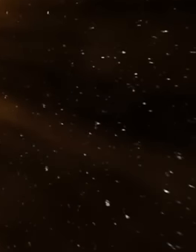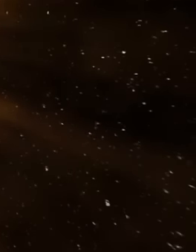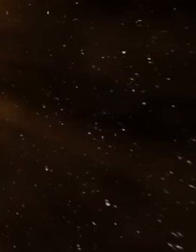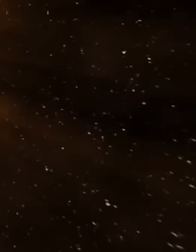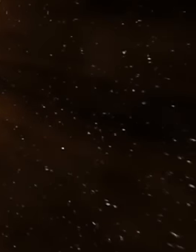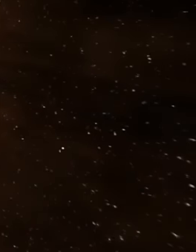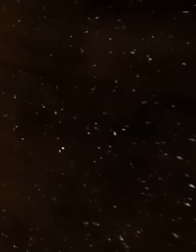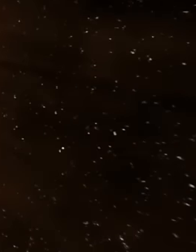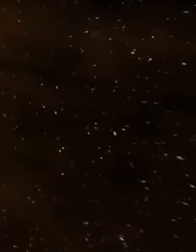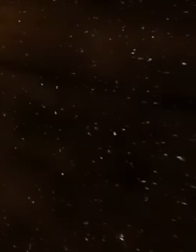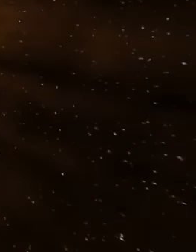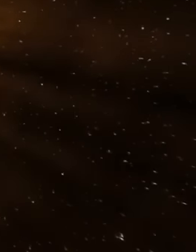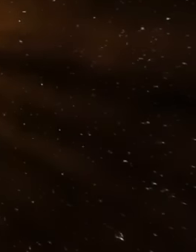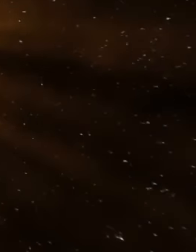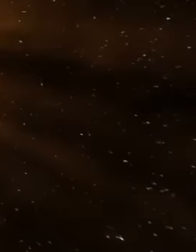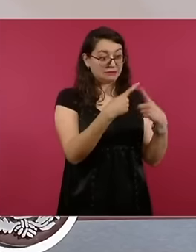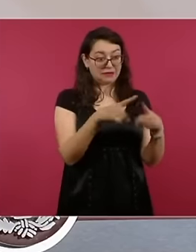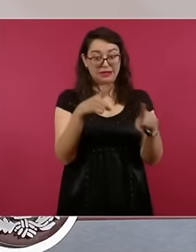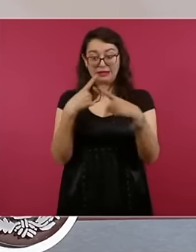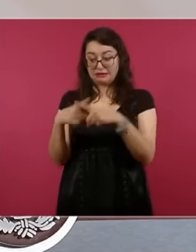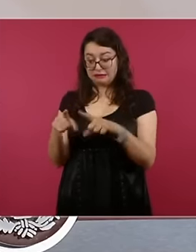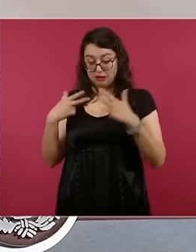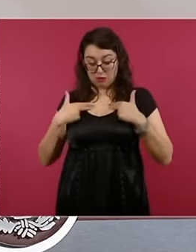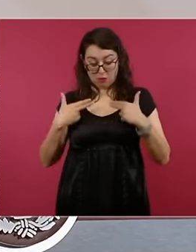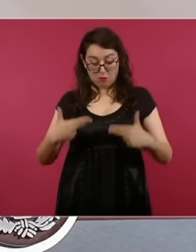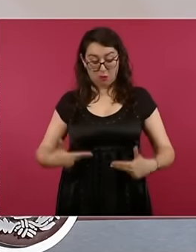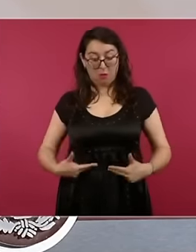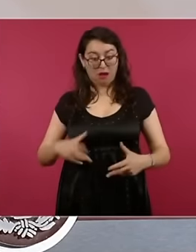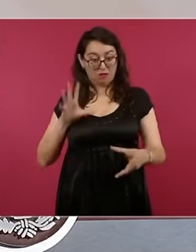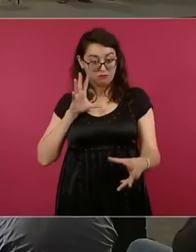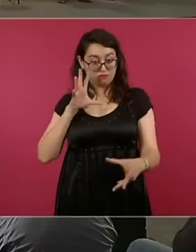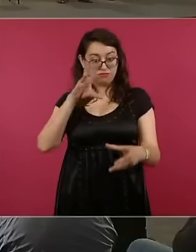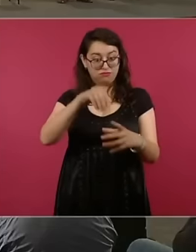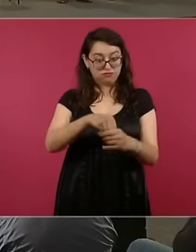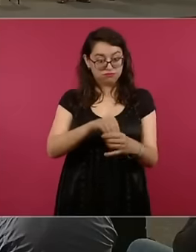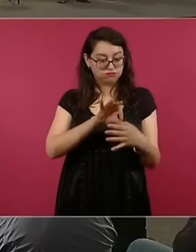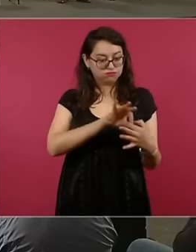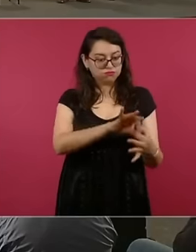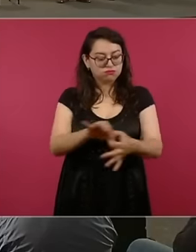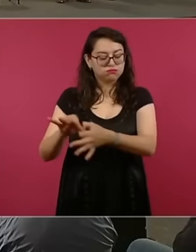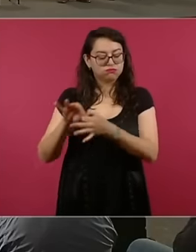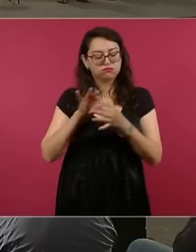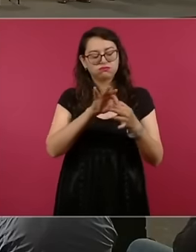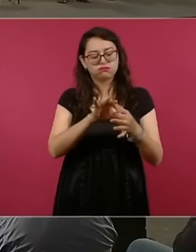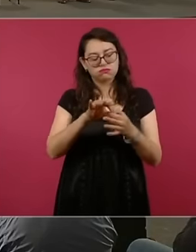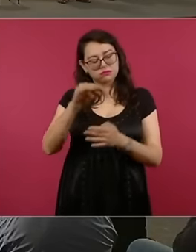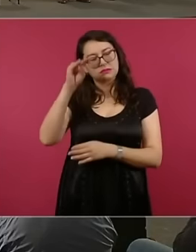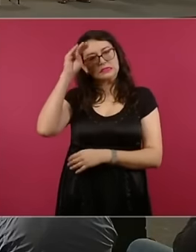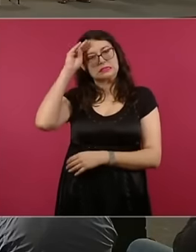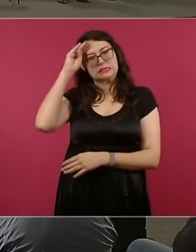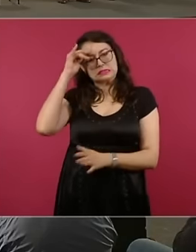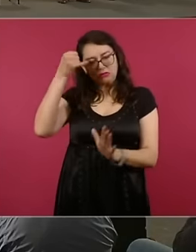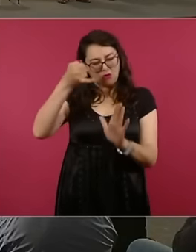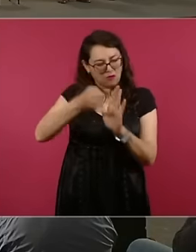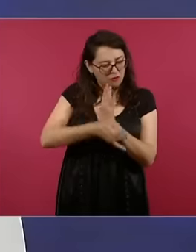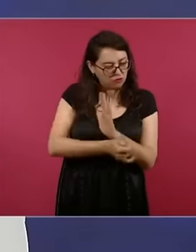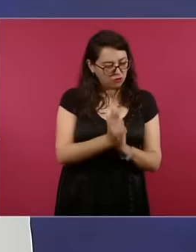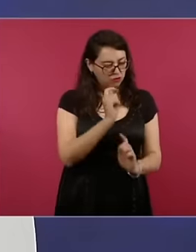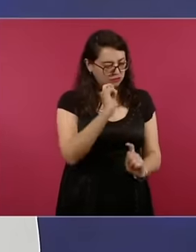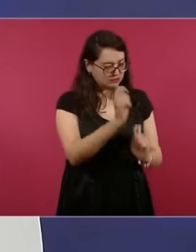by a humanistic approach that allows us to combine rigorous criticism and ethics in a reflective manner,